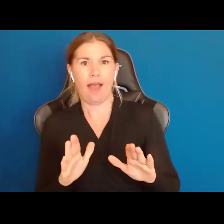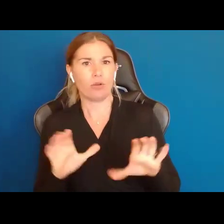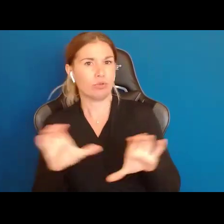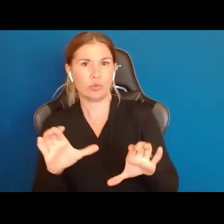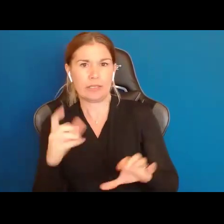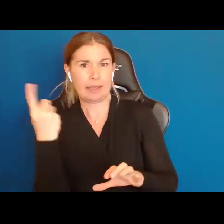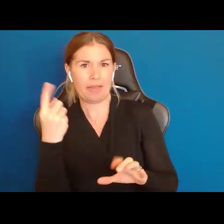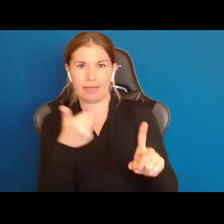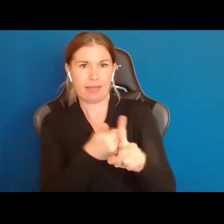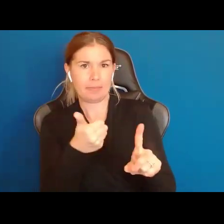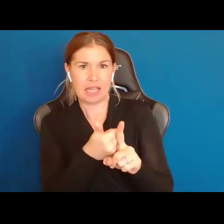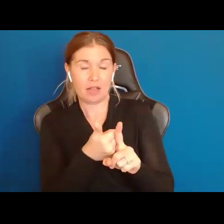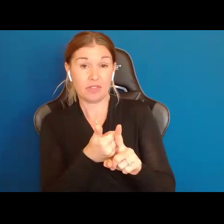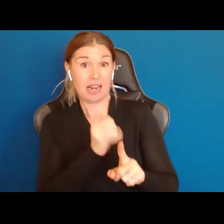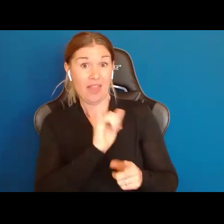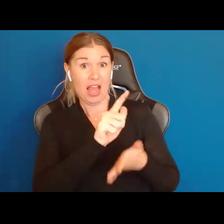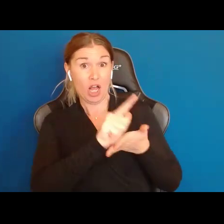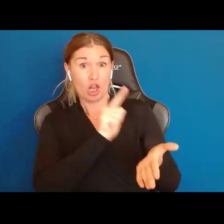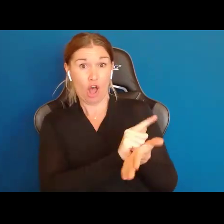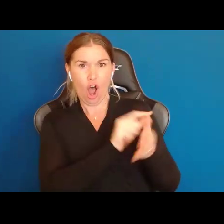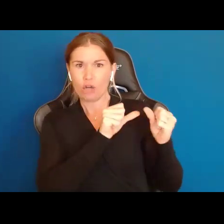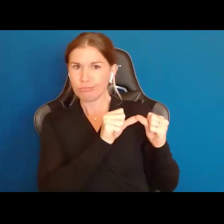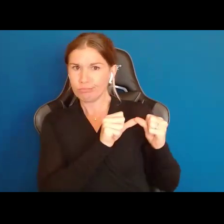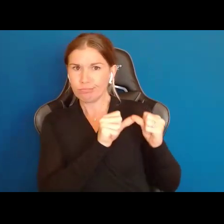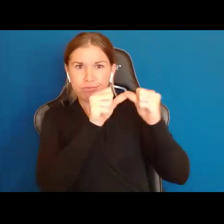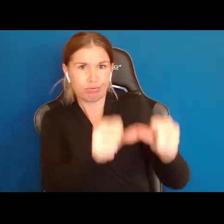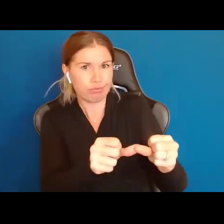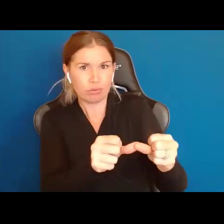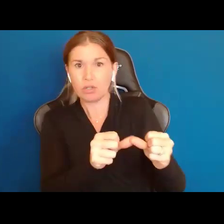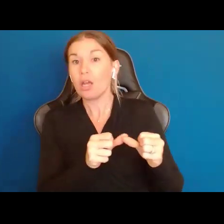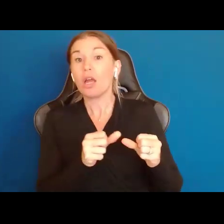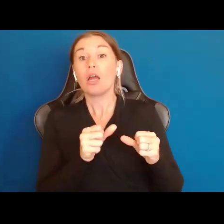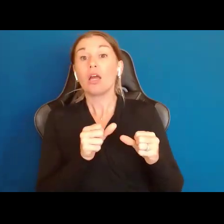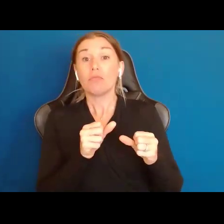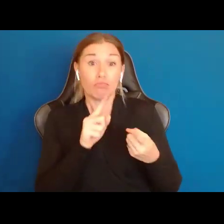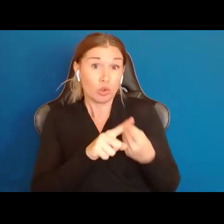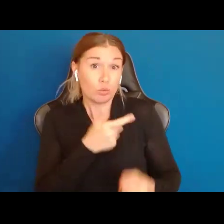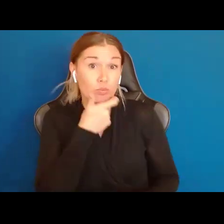ever since. In the British Empire, where we got most of the laws, they updated Justinian